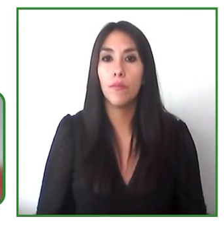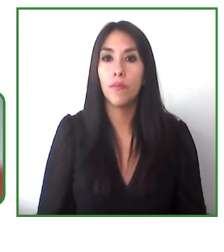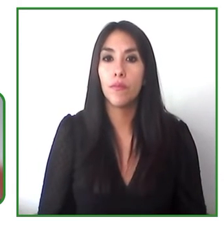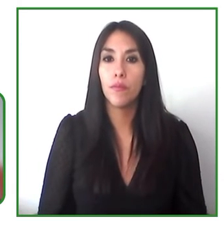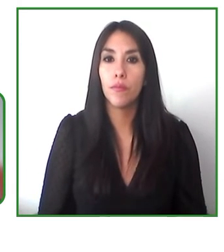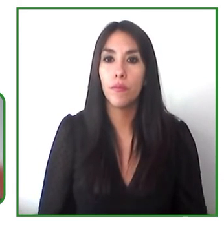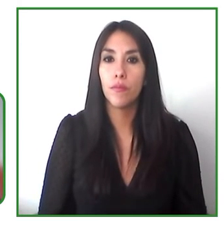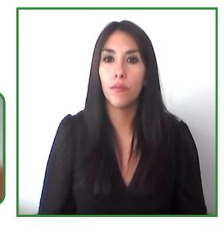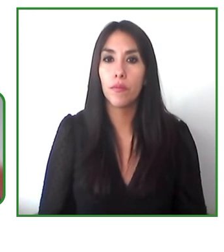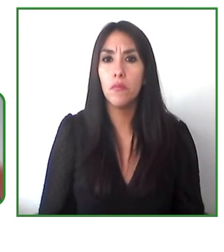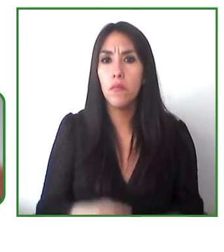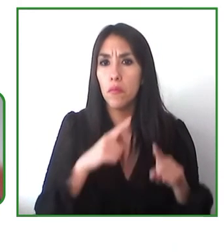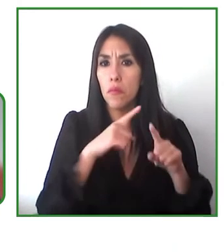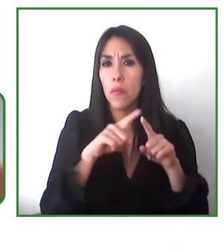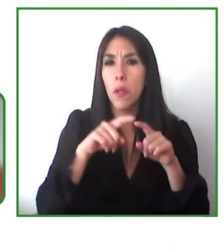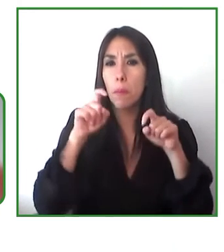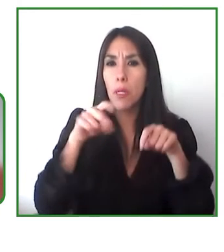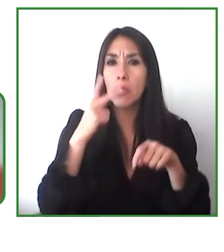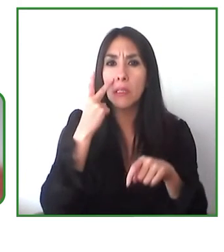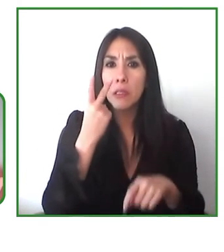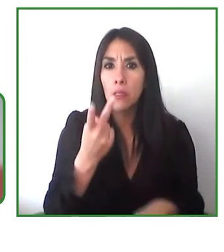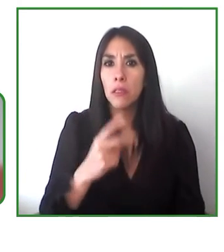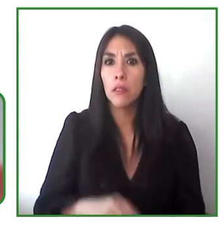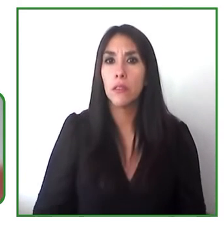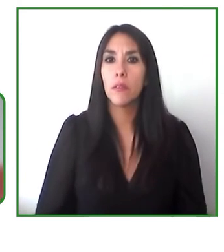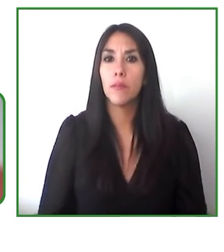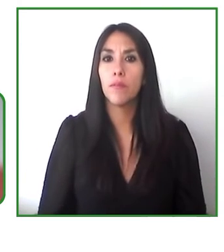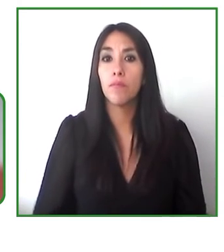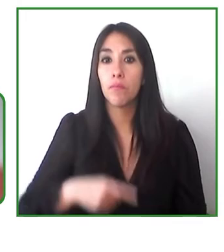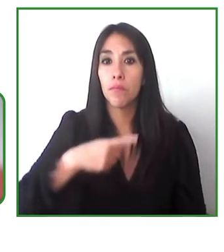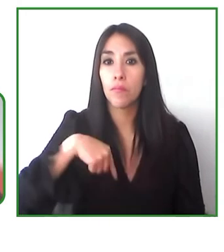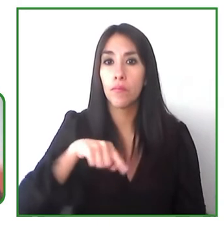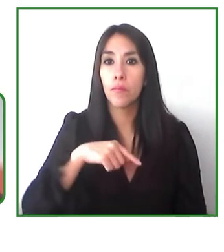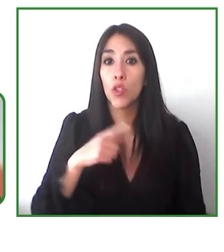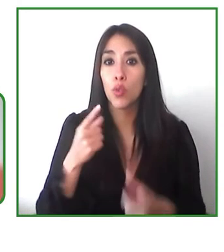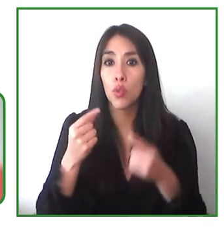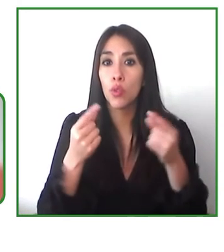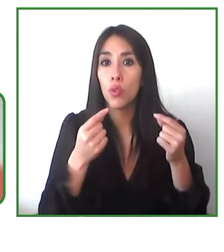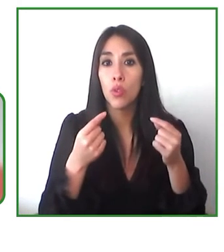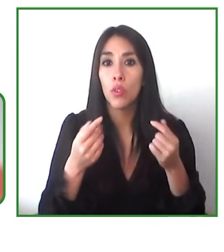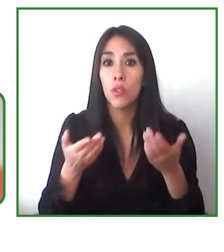them i think that is the most critical advice i